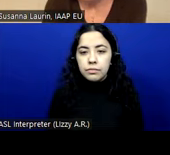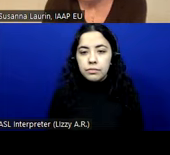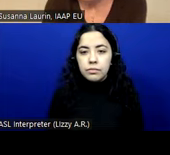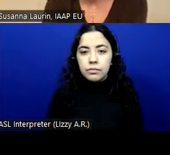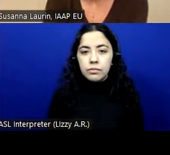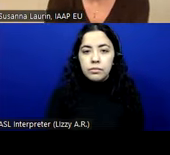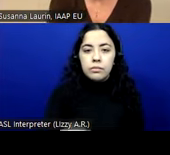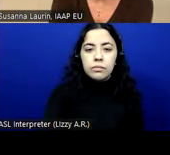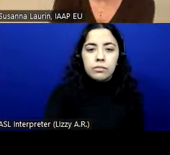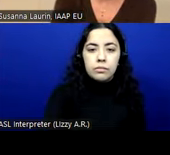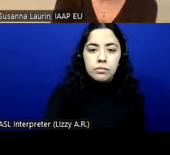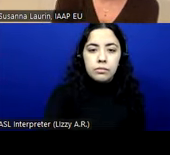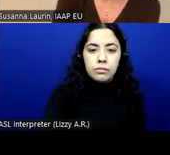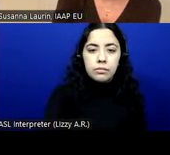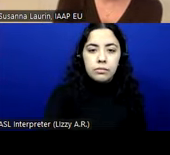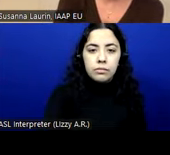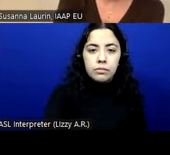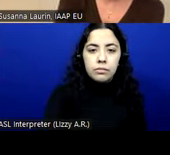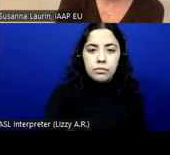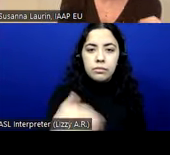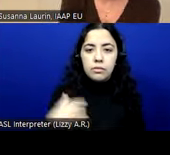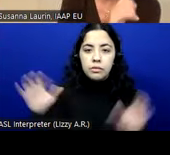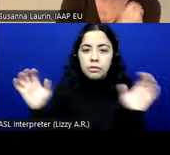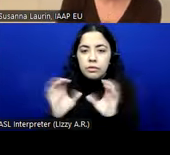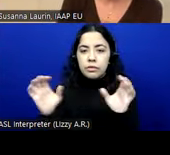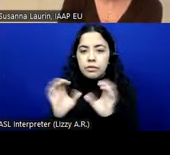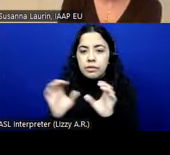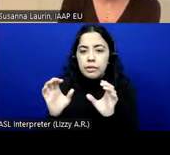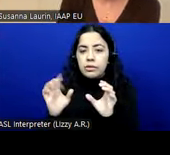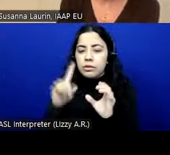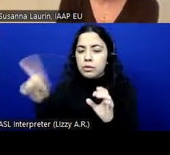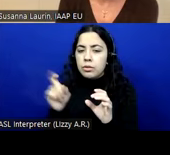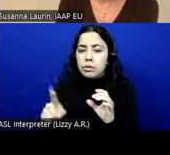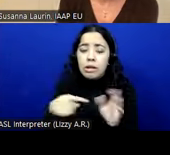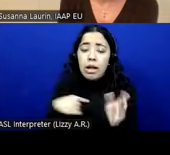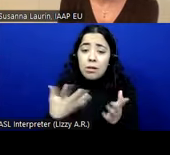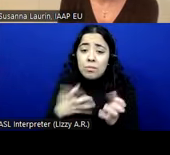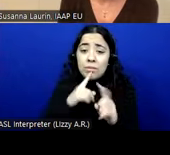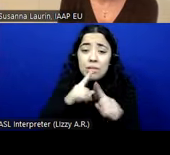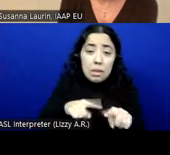And we got certification questions, which I love to have. But it's not really the topic of today.